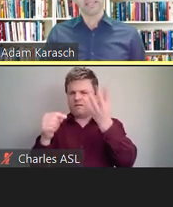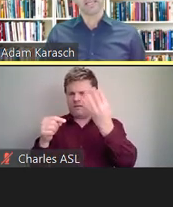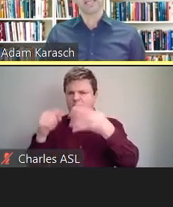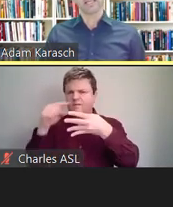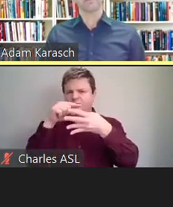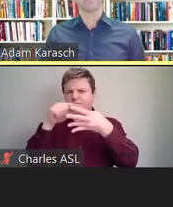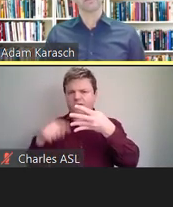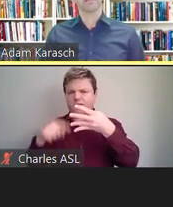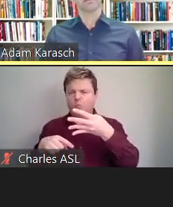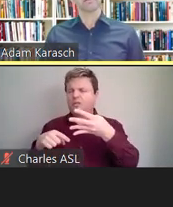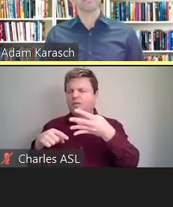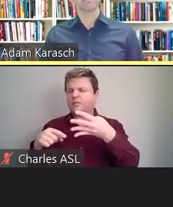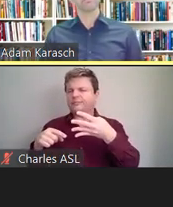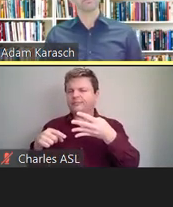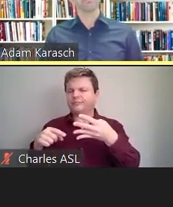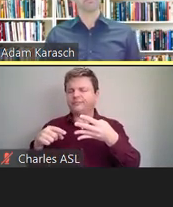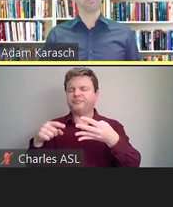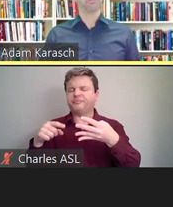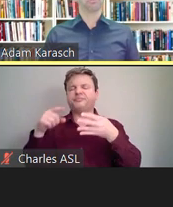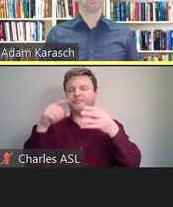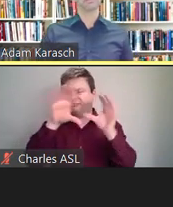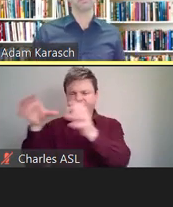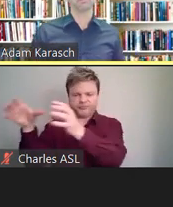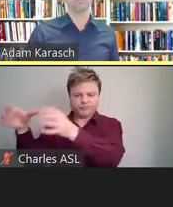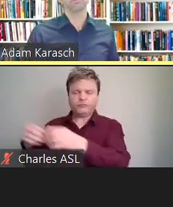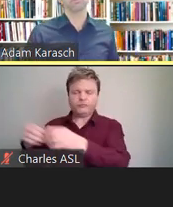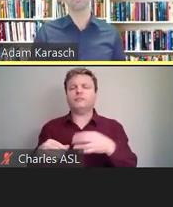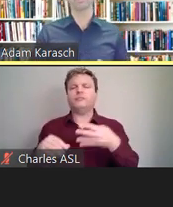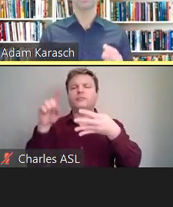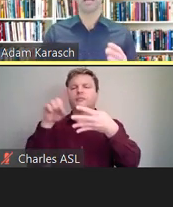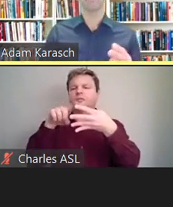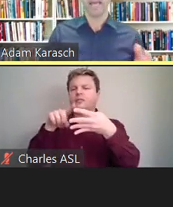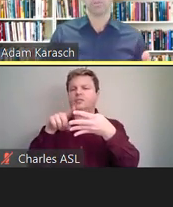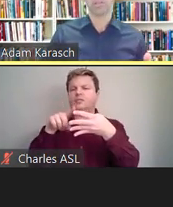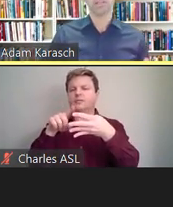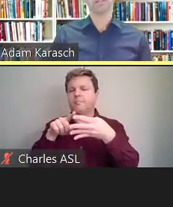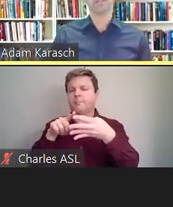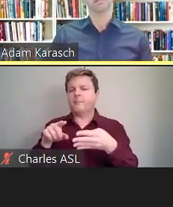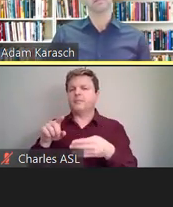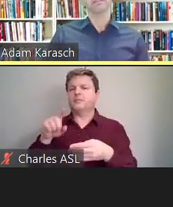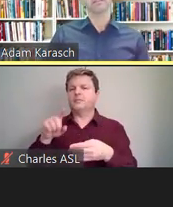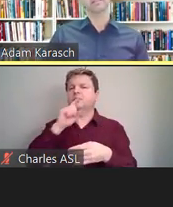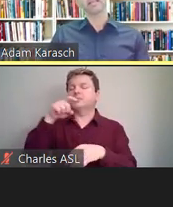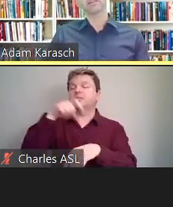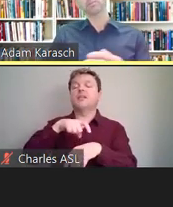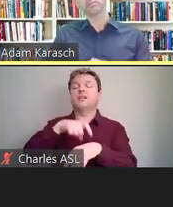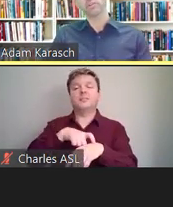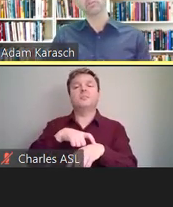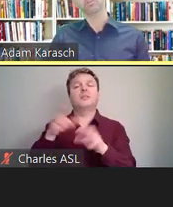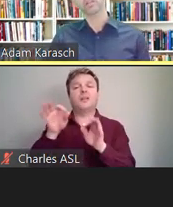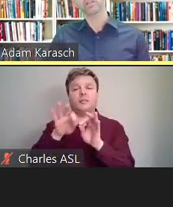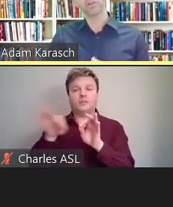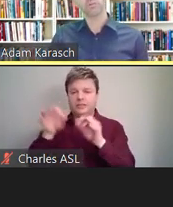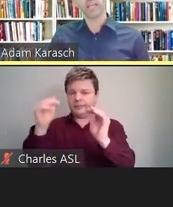And the first will be real-time captioning. And the second will be transcription and notetaking